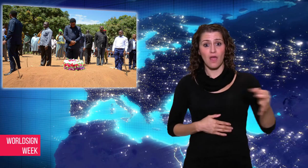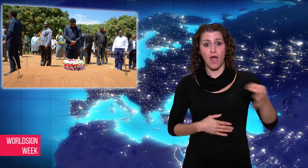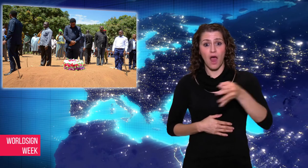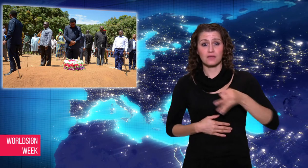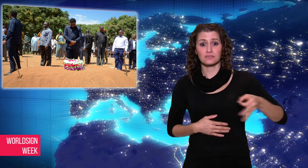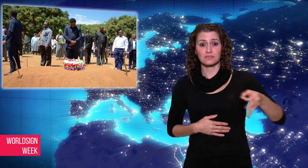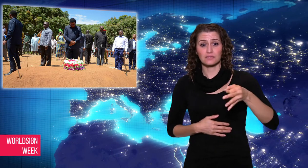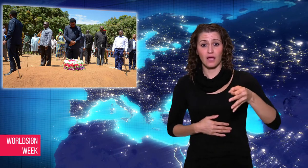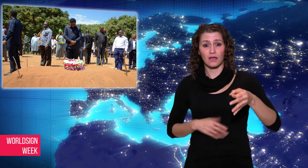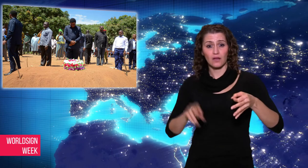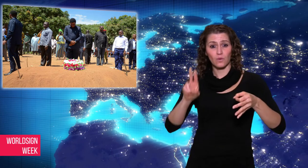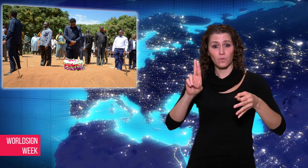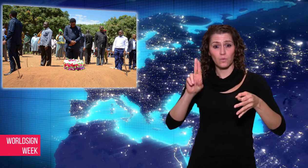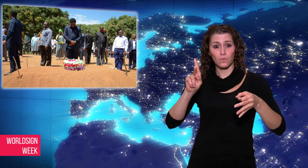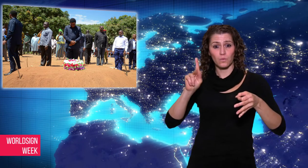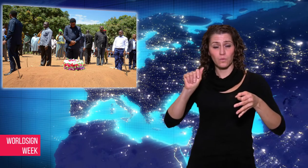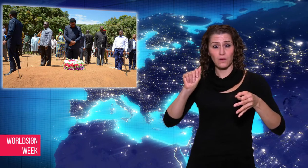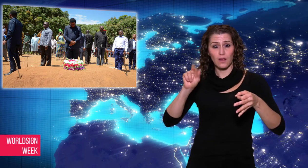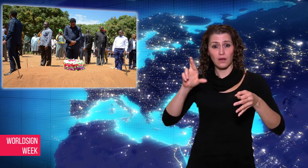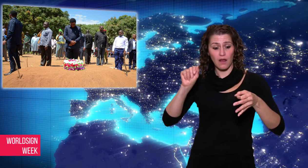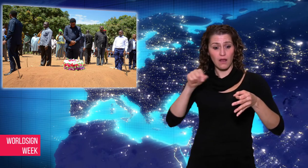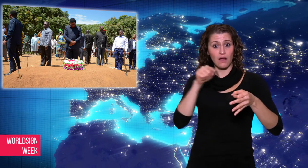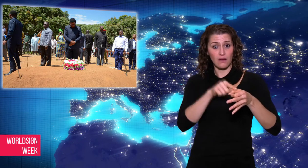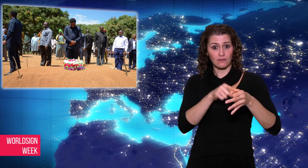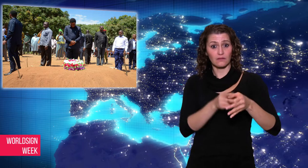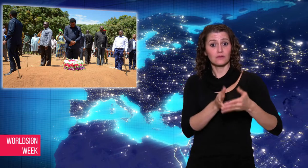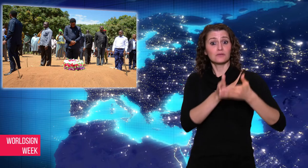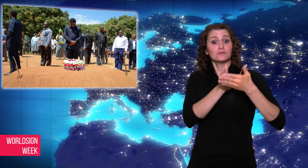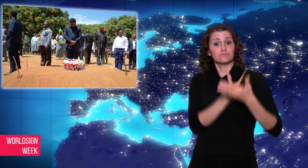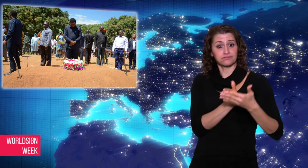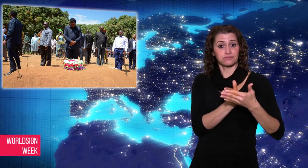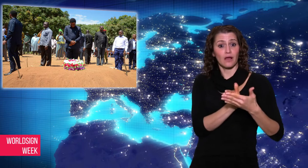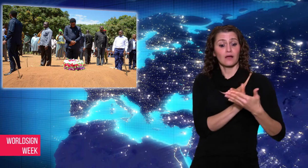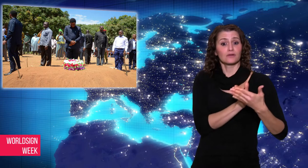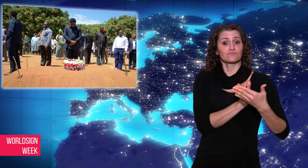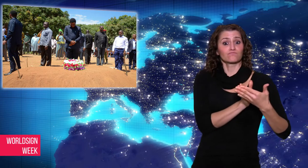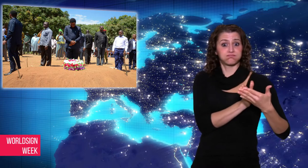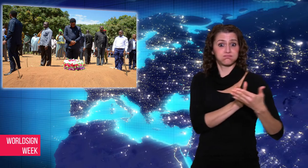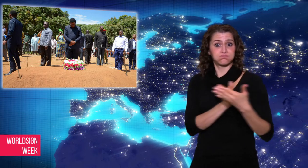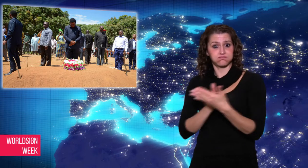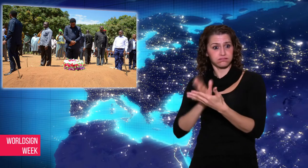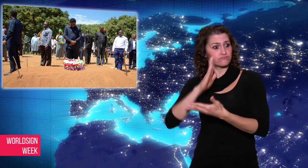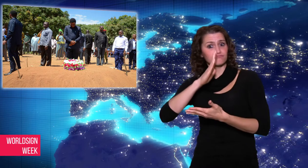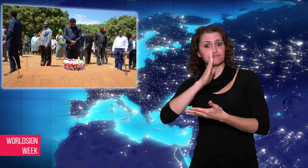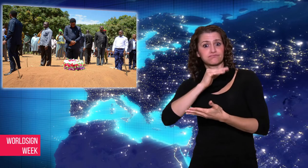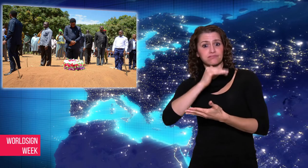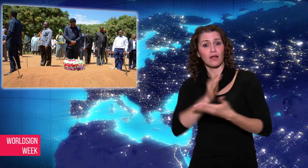and 41 people were rescued. The